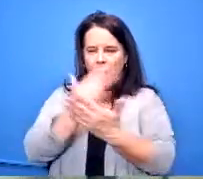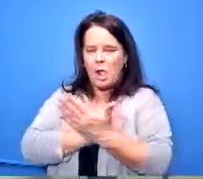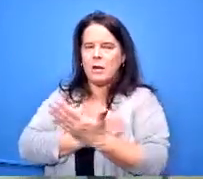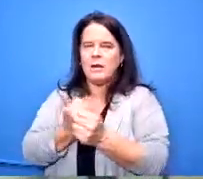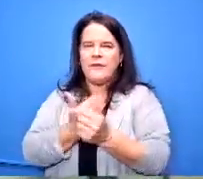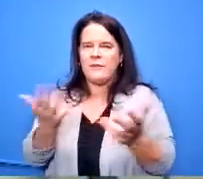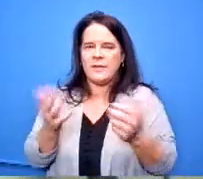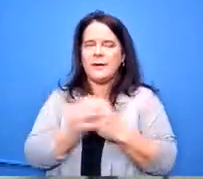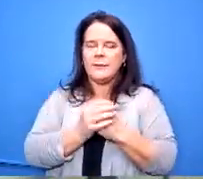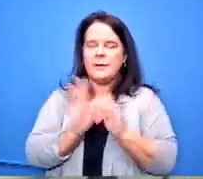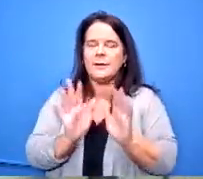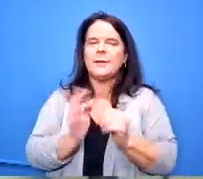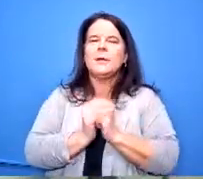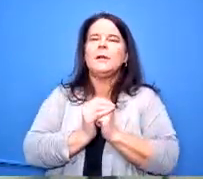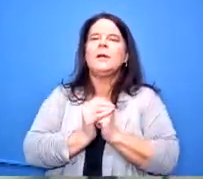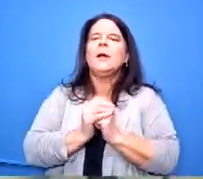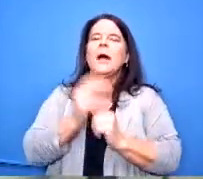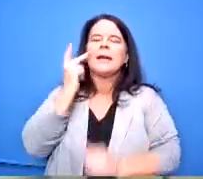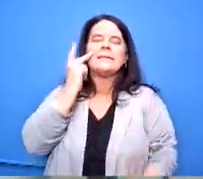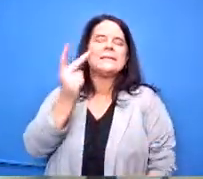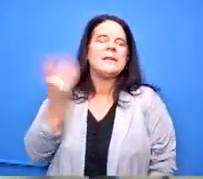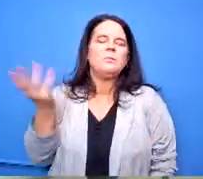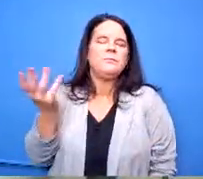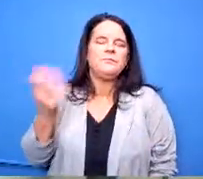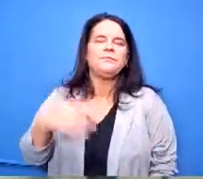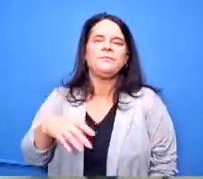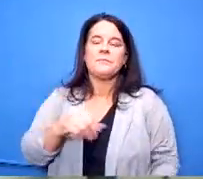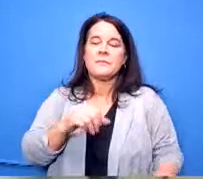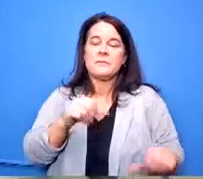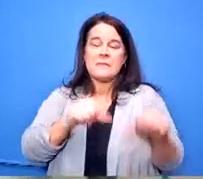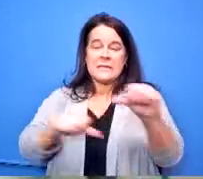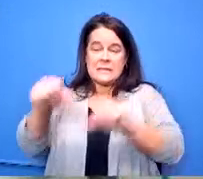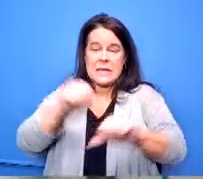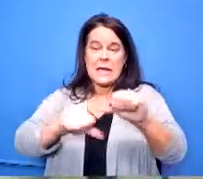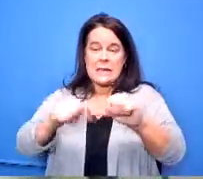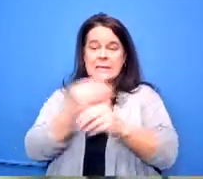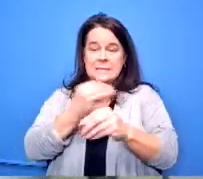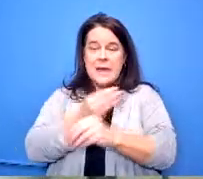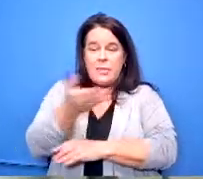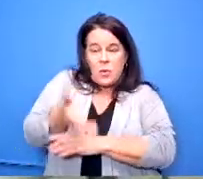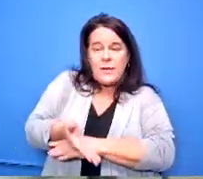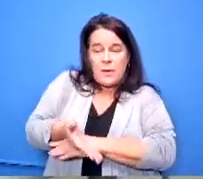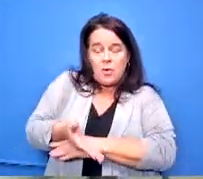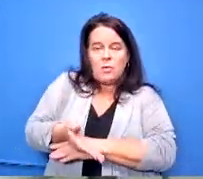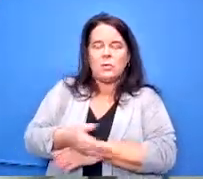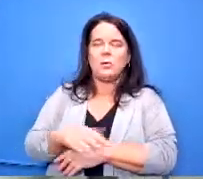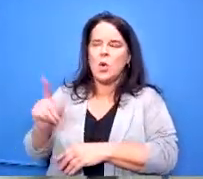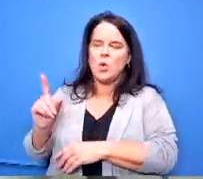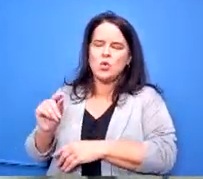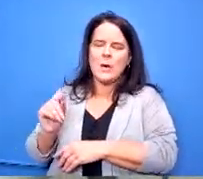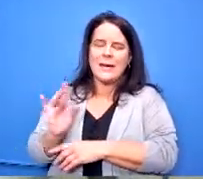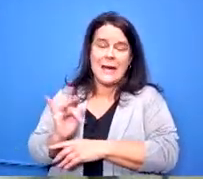studies and i see i see that the science and math are there and i see in 2018 there were four